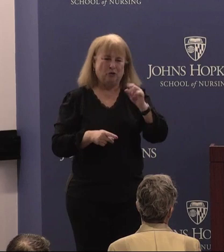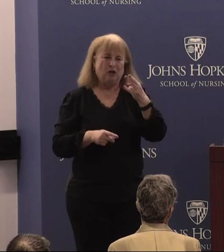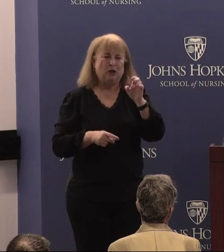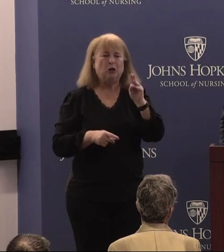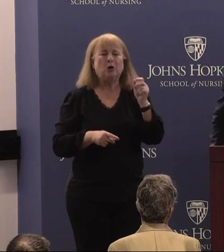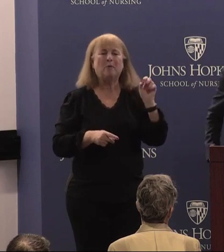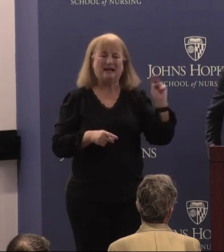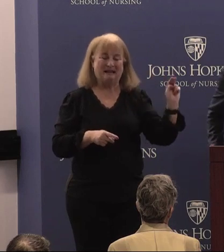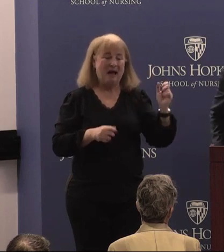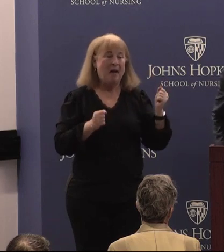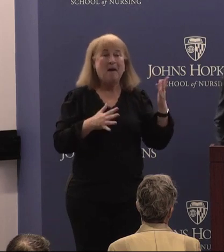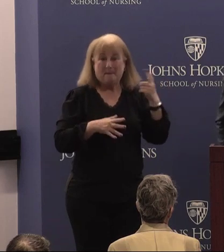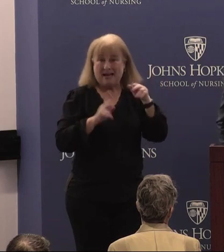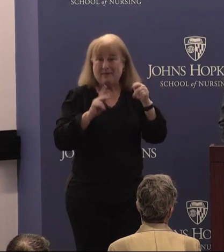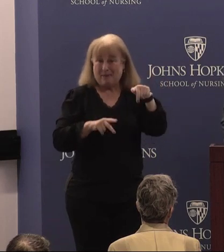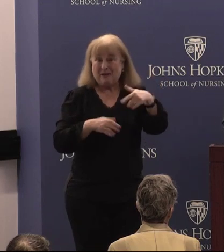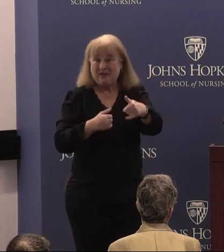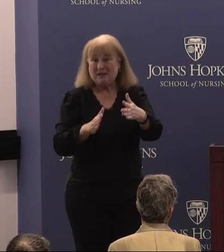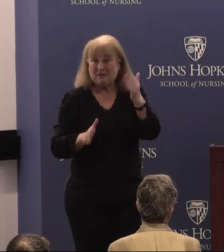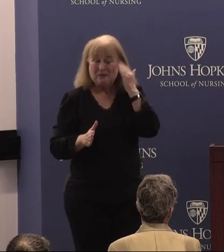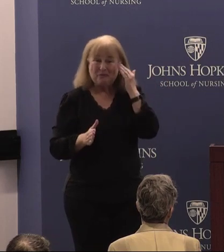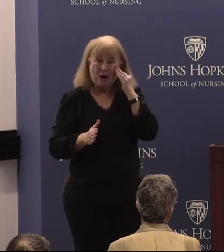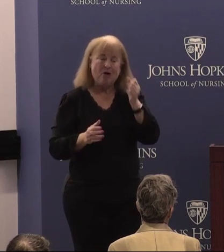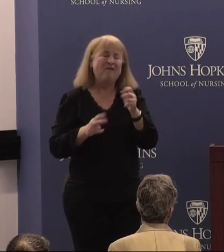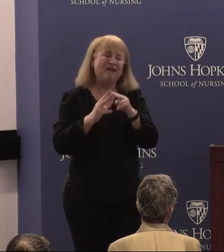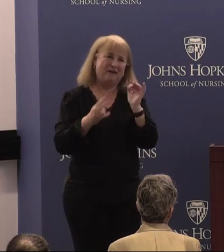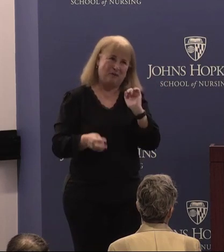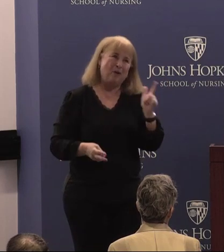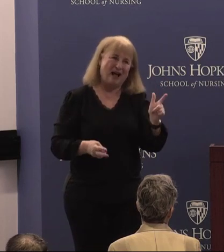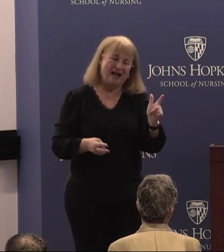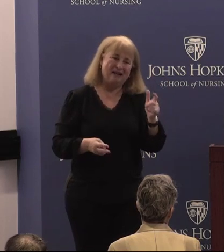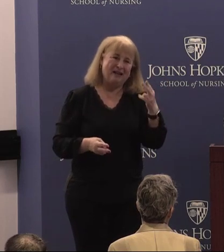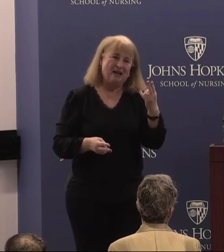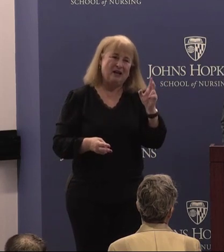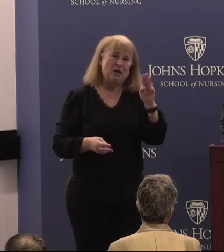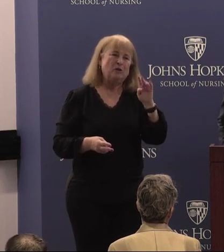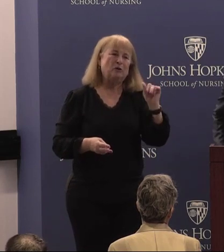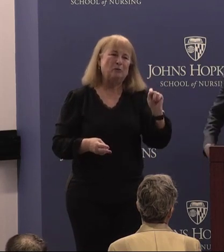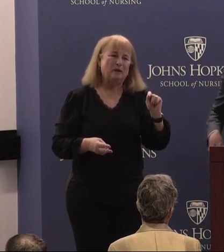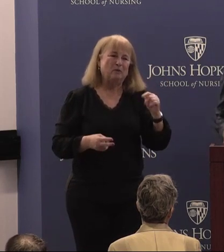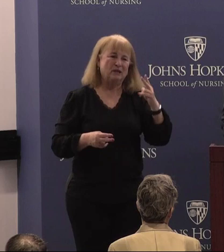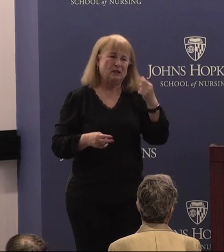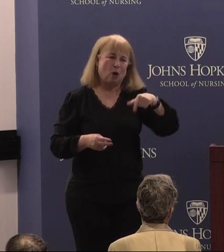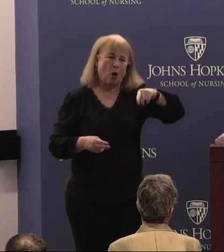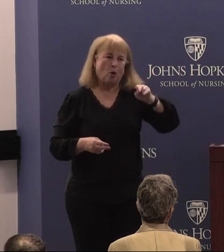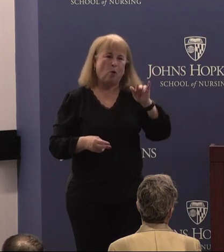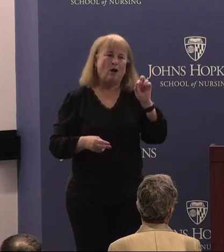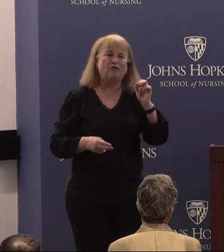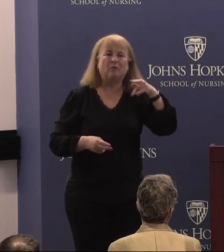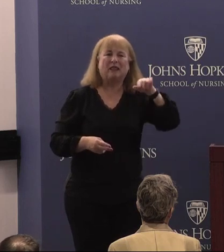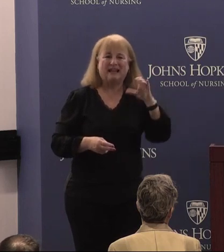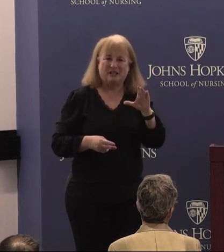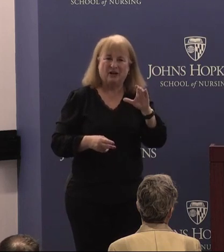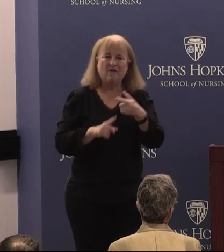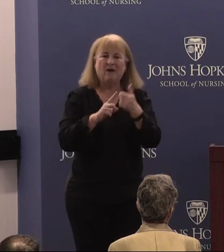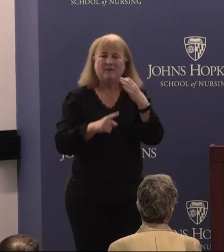uh, as many in this room know so well. Uh, human was a quadriplegic who had survived the 1949, uh,